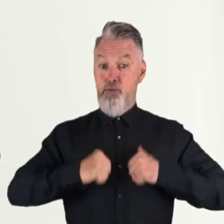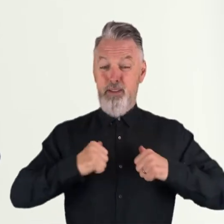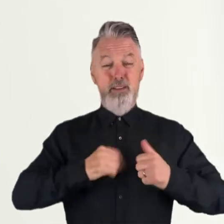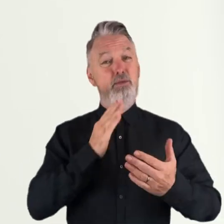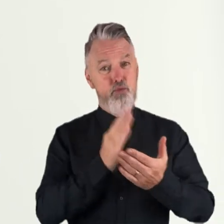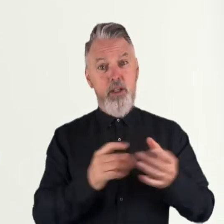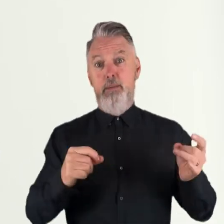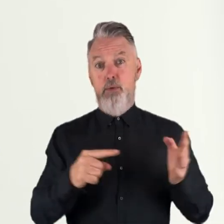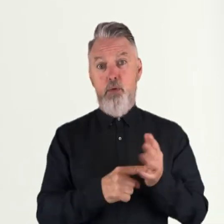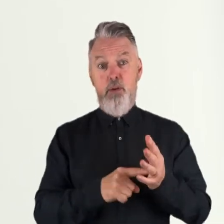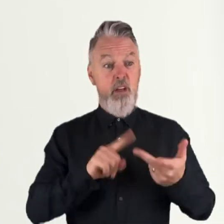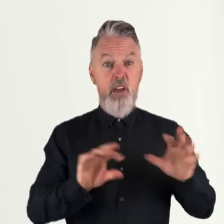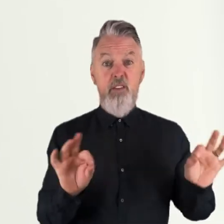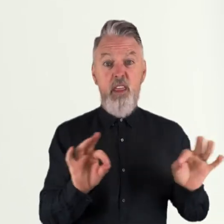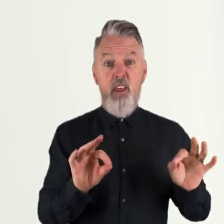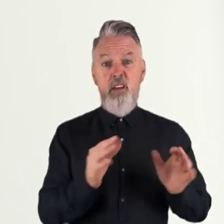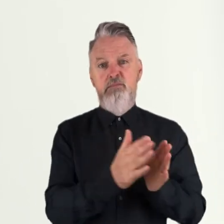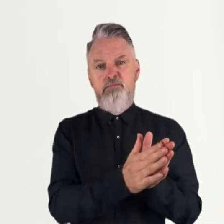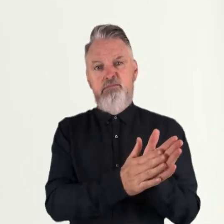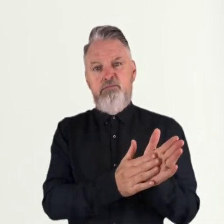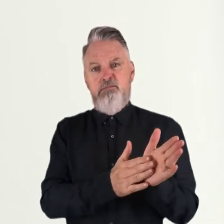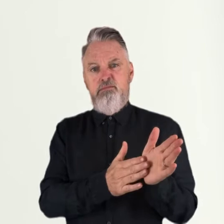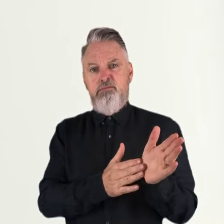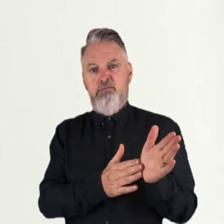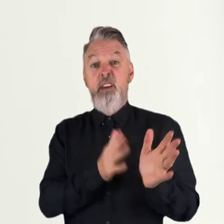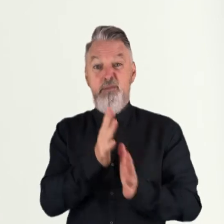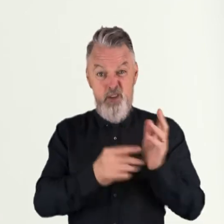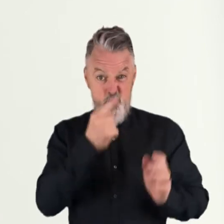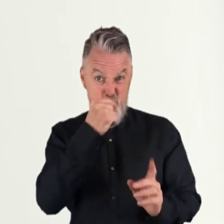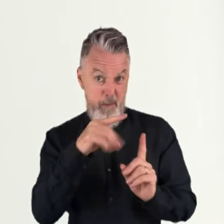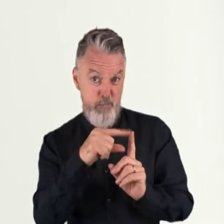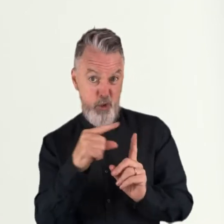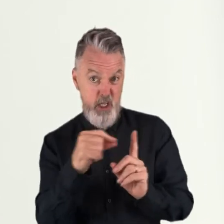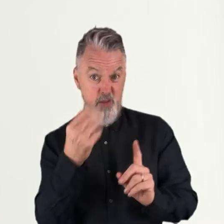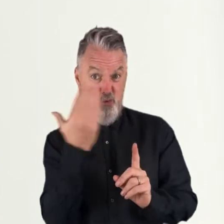Without it, research shows Tom faces bullying in school, falling behind in class